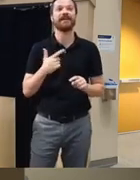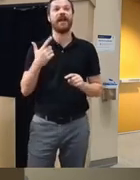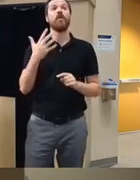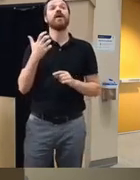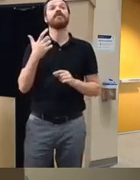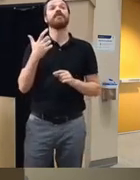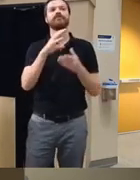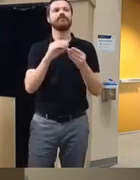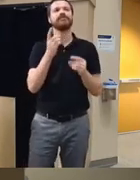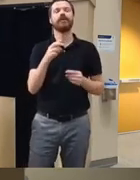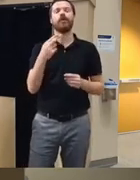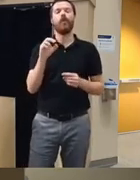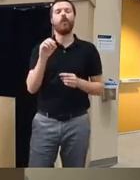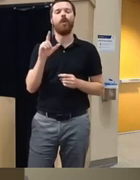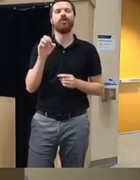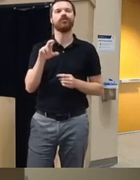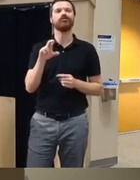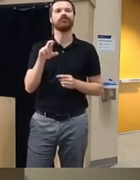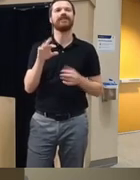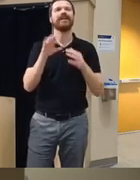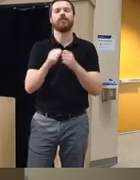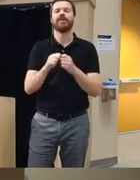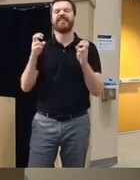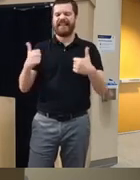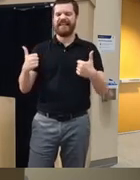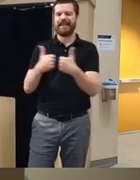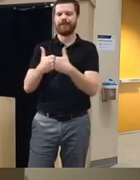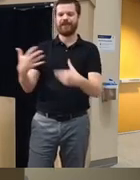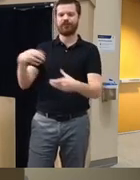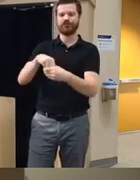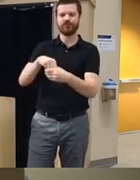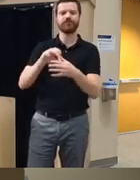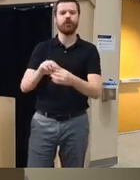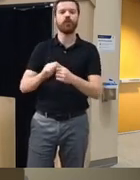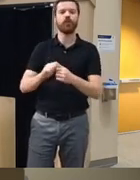Dr Halter's comment um which is around the gamification of learning um I find that a